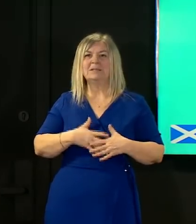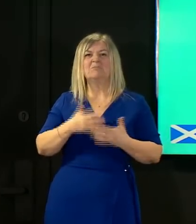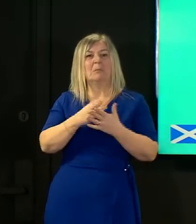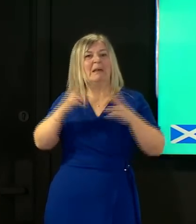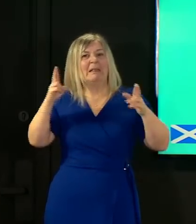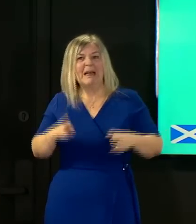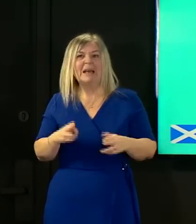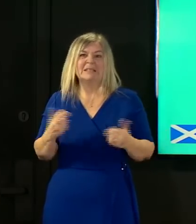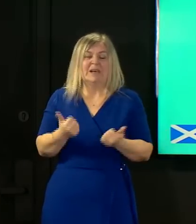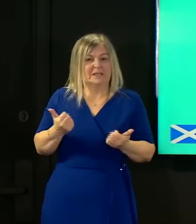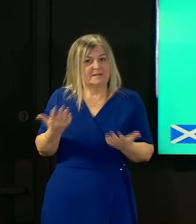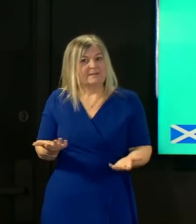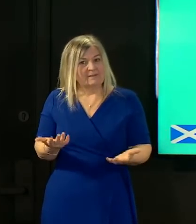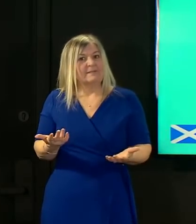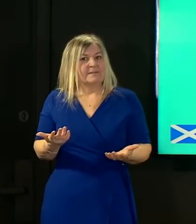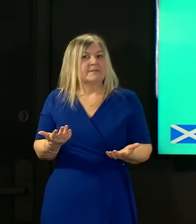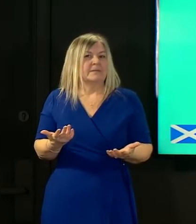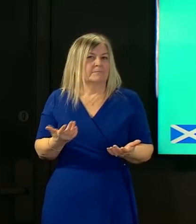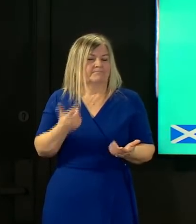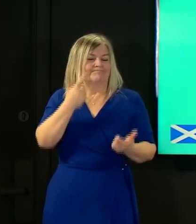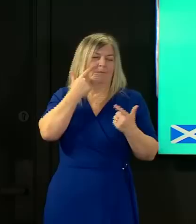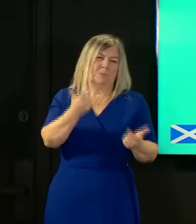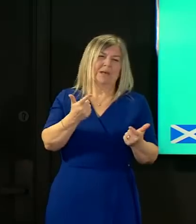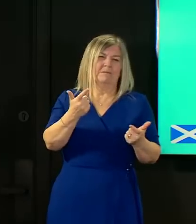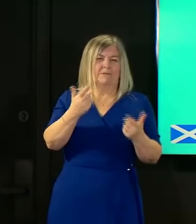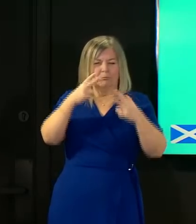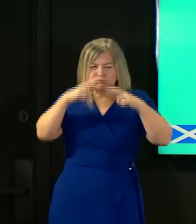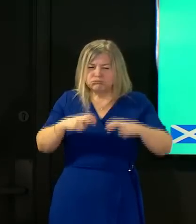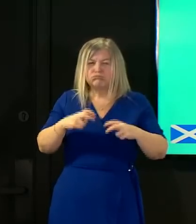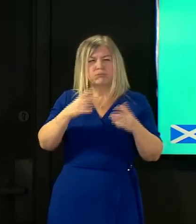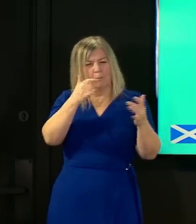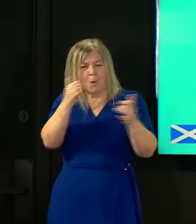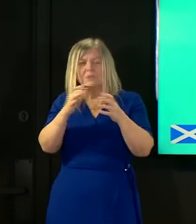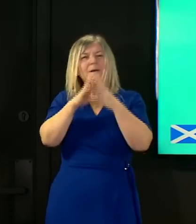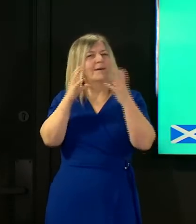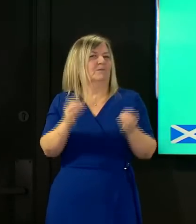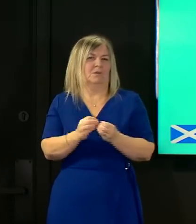too however it remains important that we prevent these variants of concern